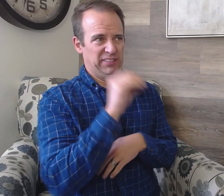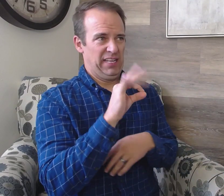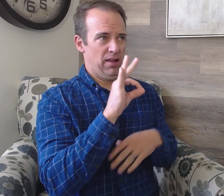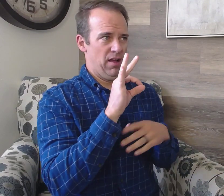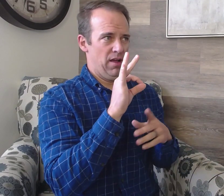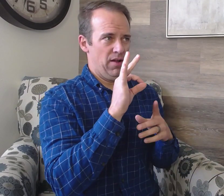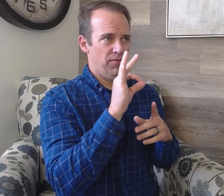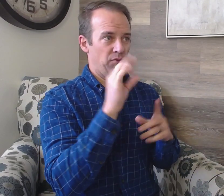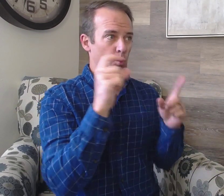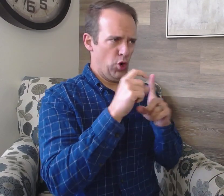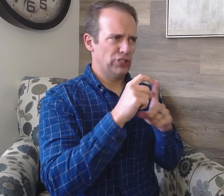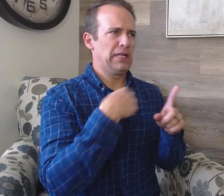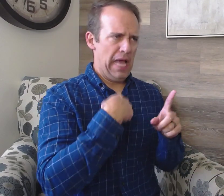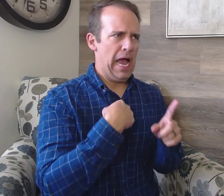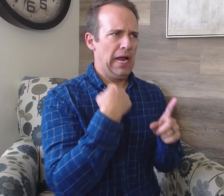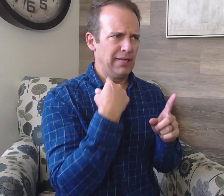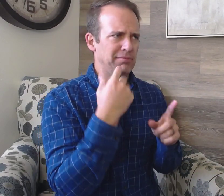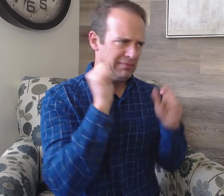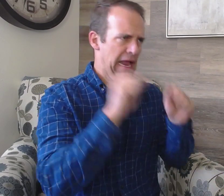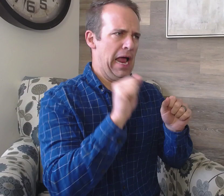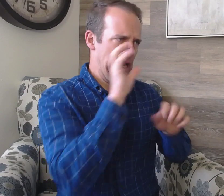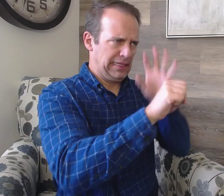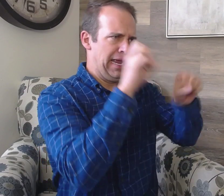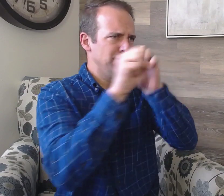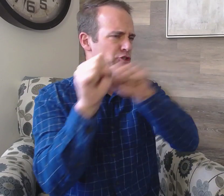of words that I can follow